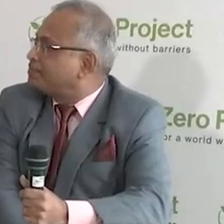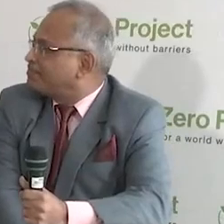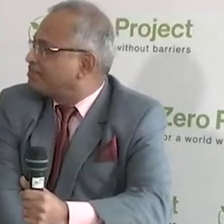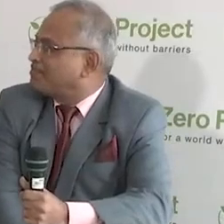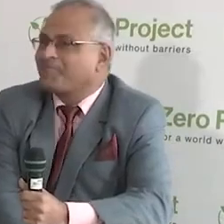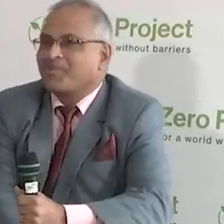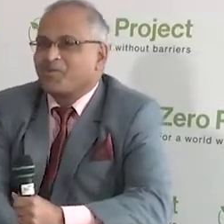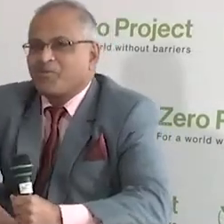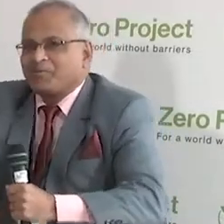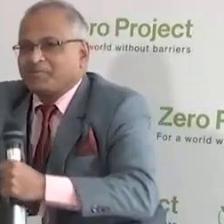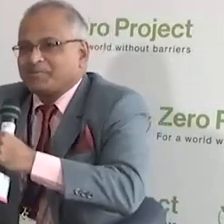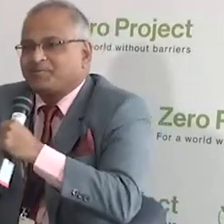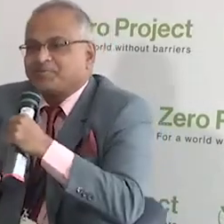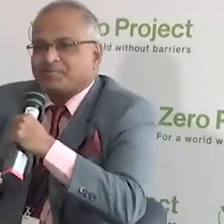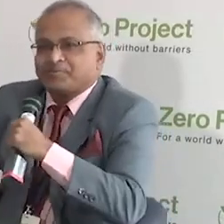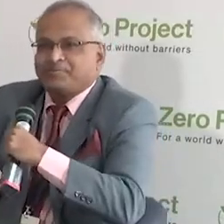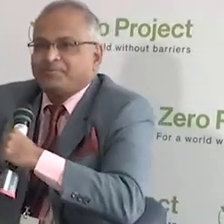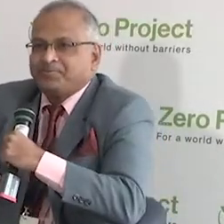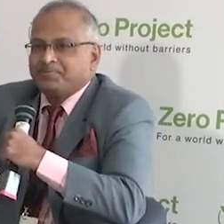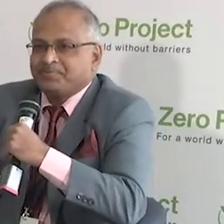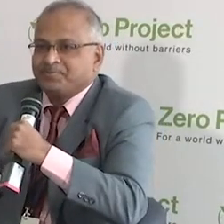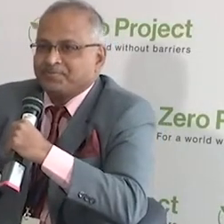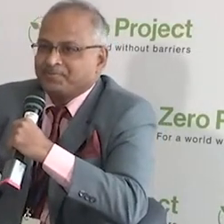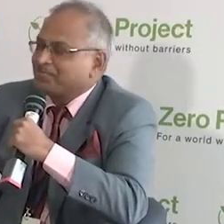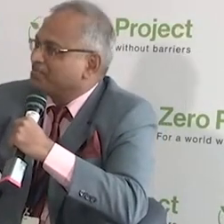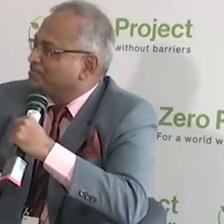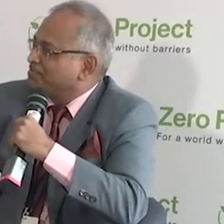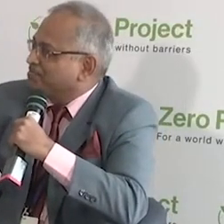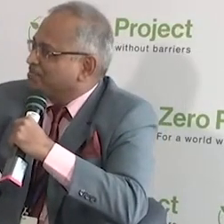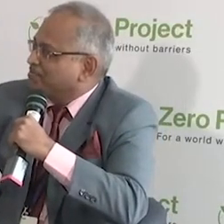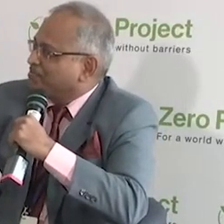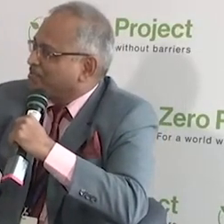Hello, everybody, hope you are having an absolutely wonderful day,